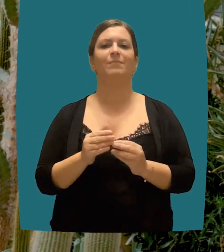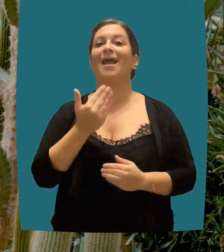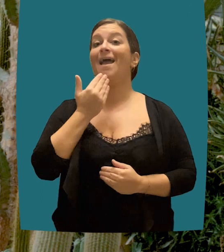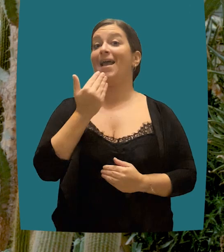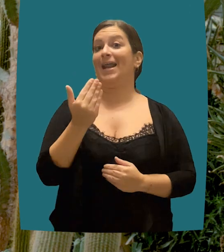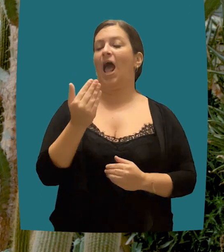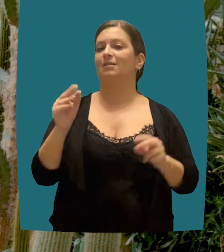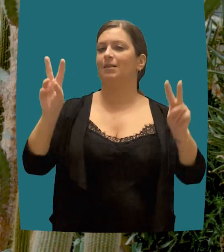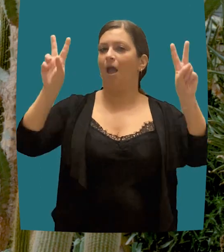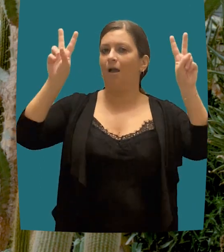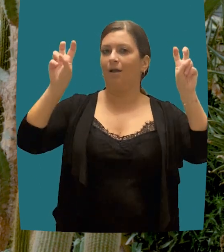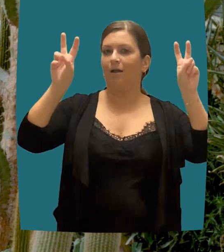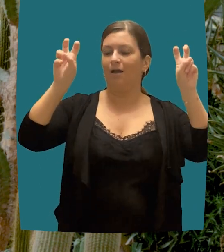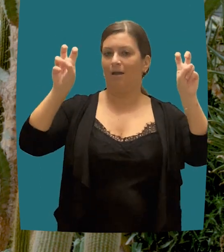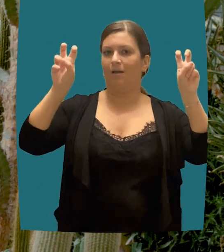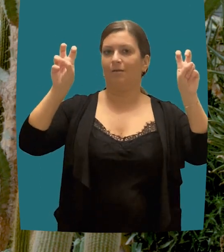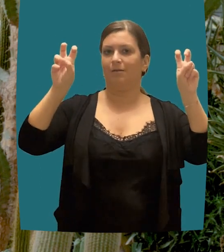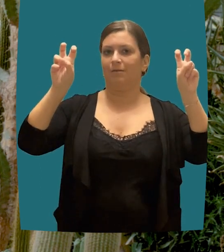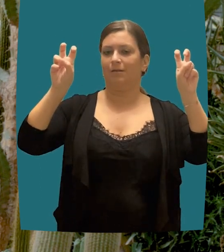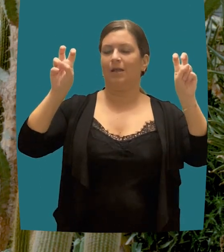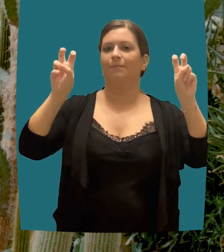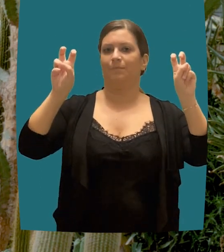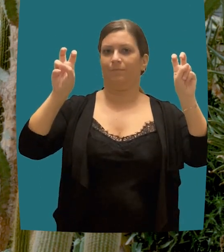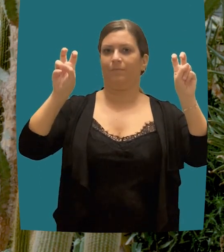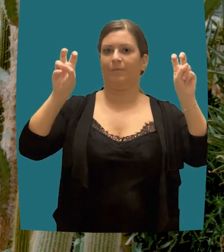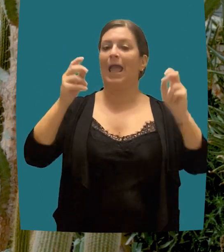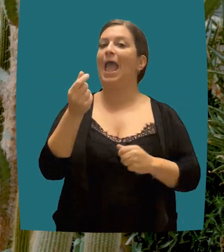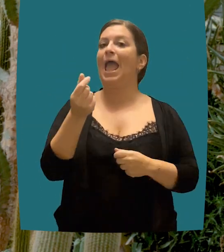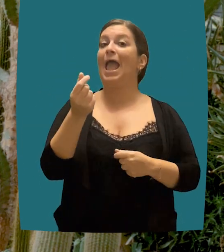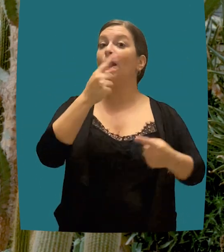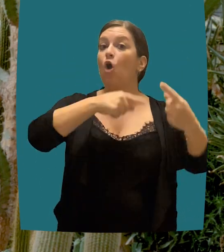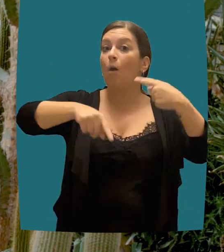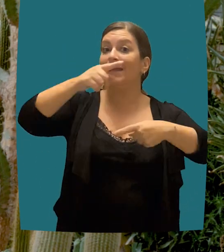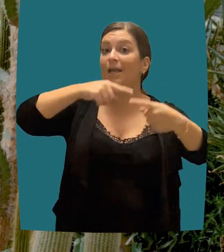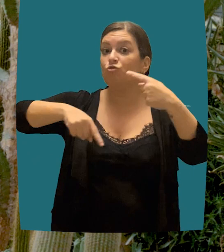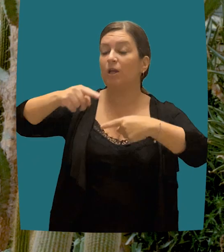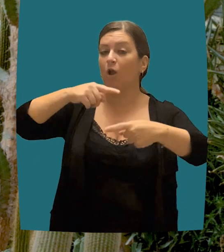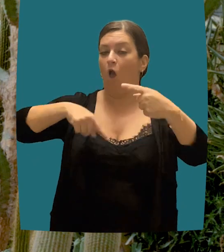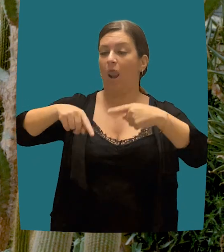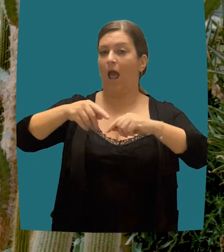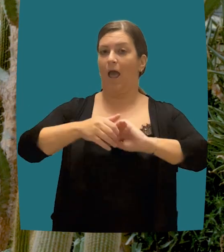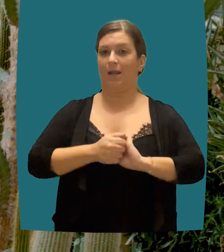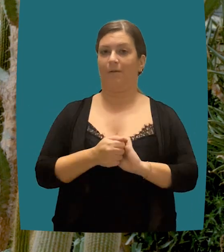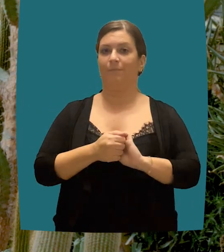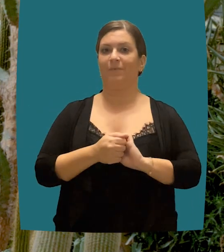a mere tool for proper waste management, but also as a